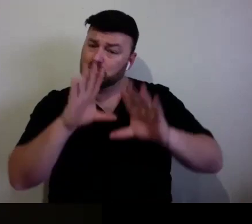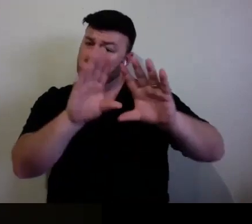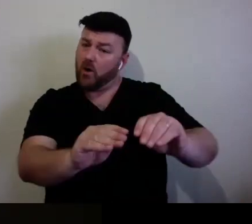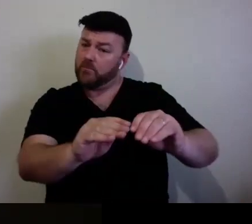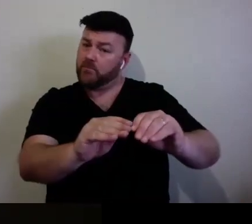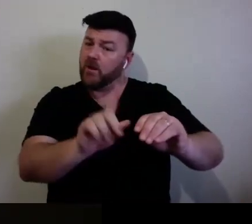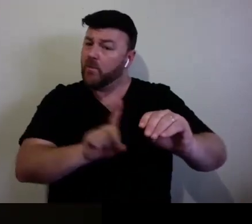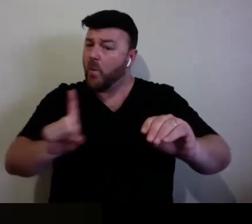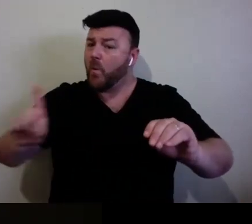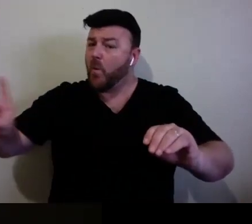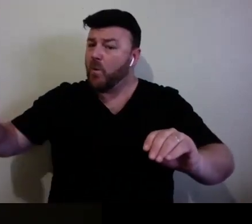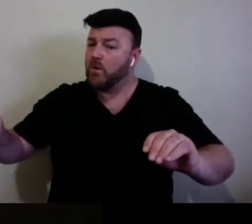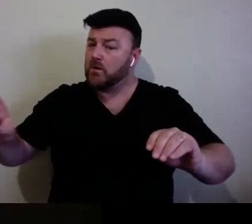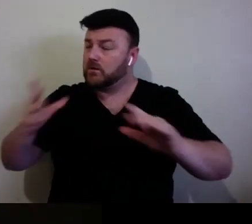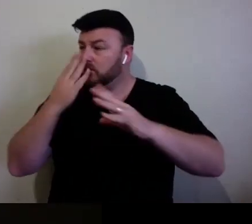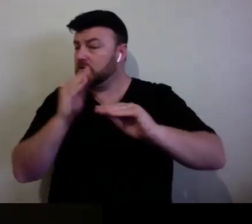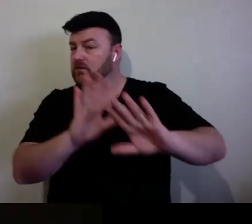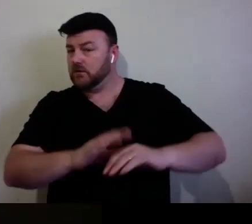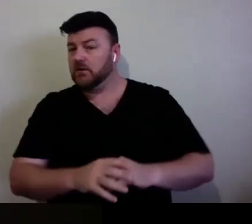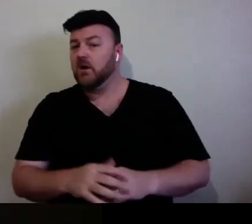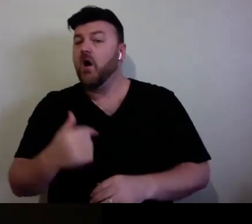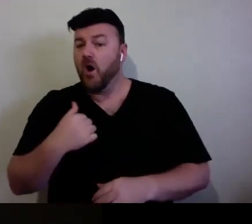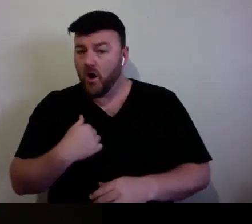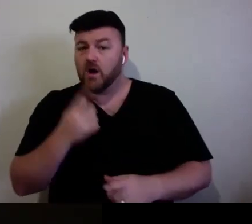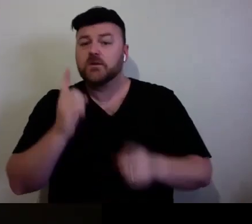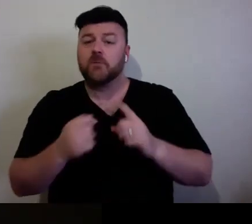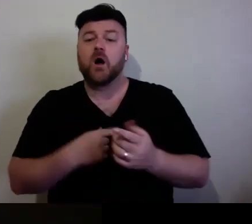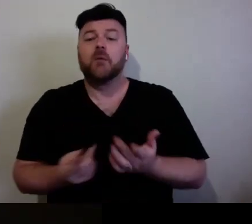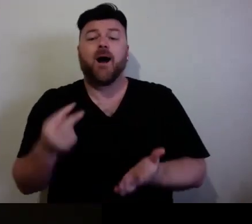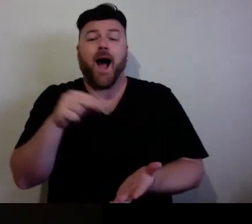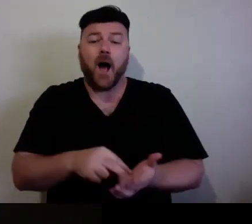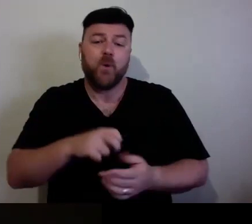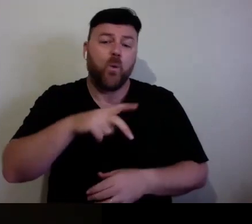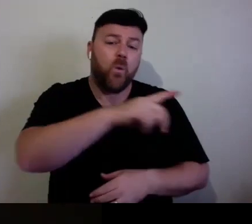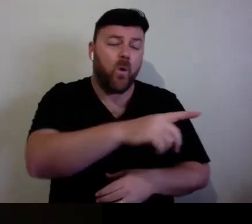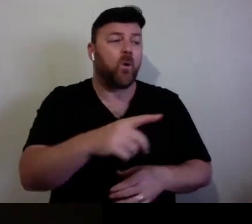walk around my place, get a cup of tea, I go out for a walk. Put my hand on the trees.